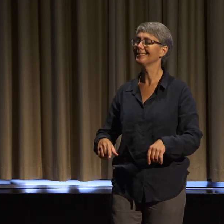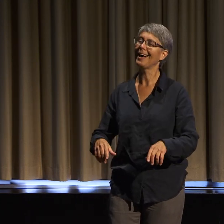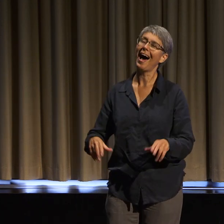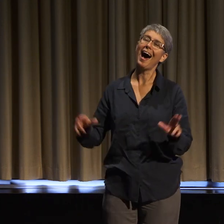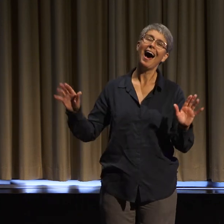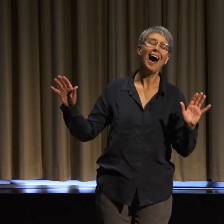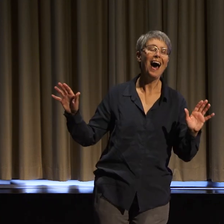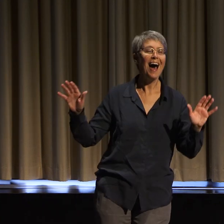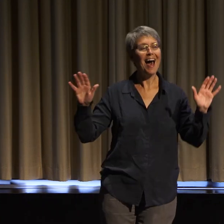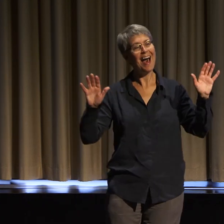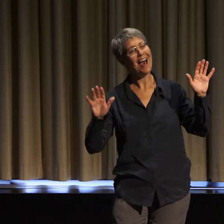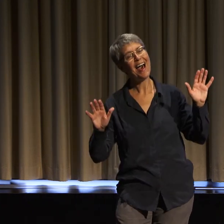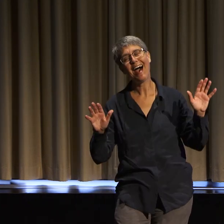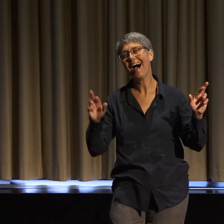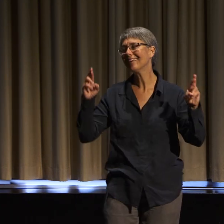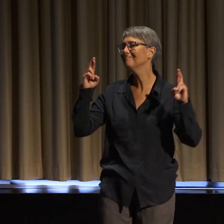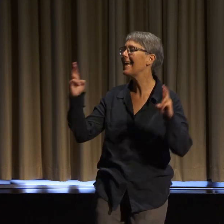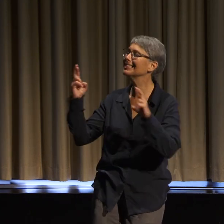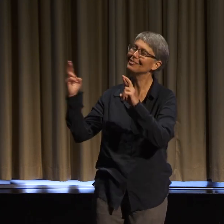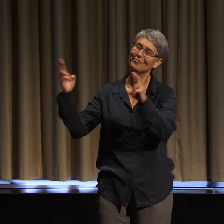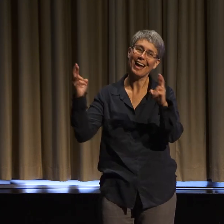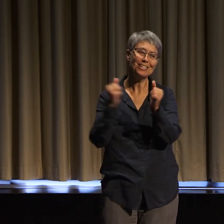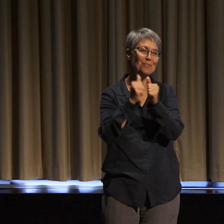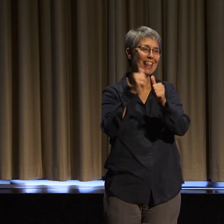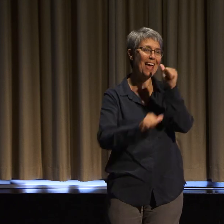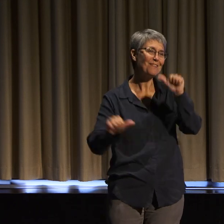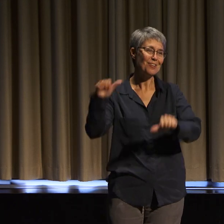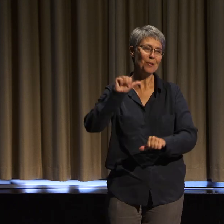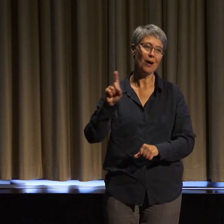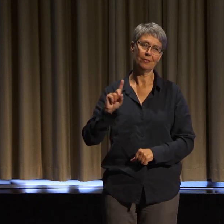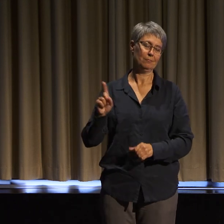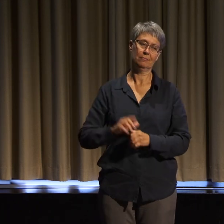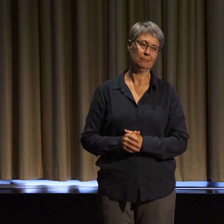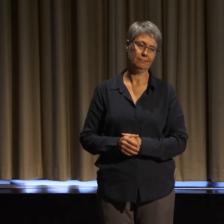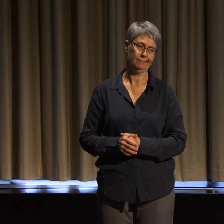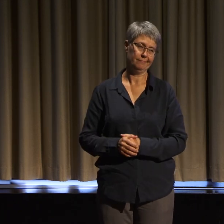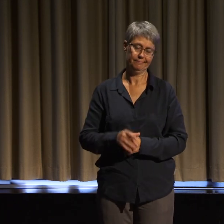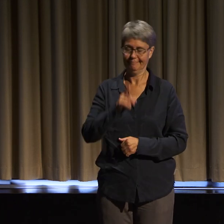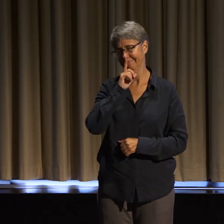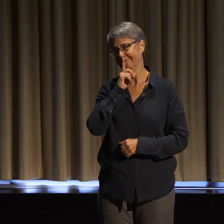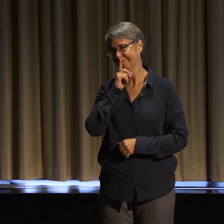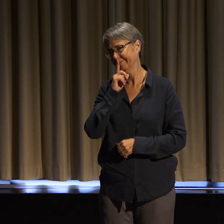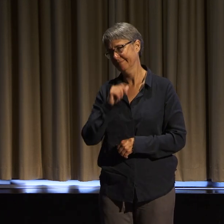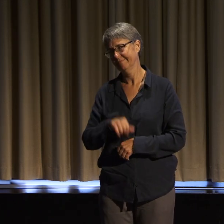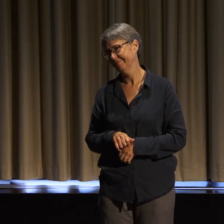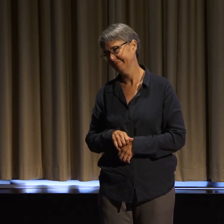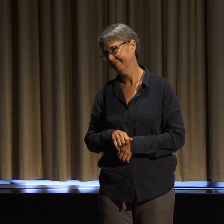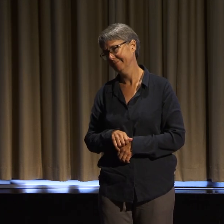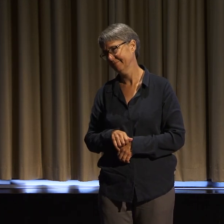don't need to be accountable for their actions or harm that they've done. I'm not saying that at all. That's absolutely true.